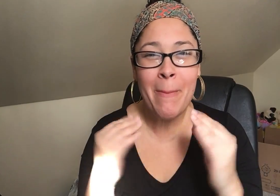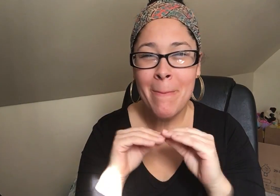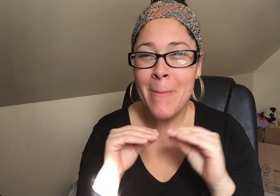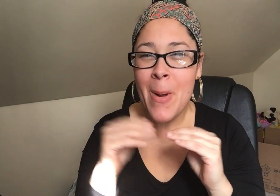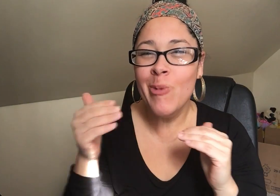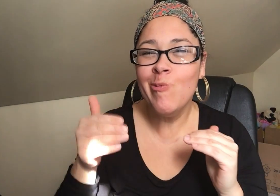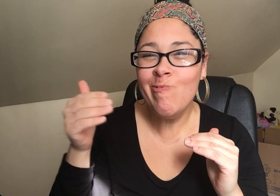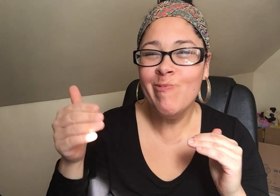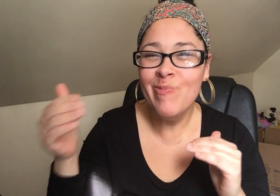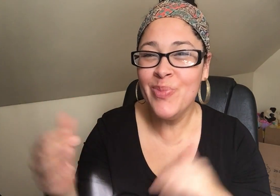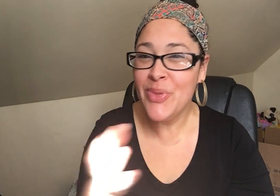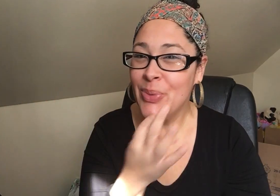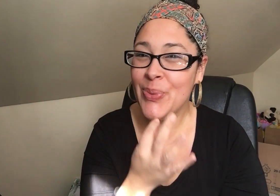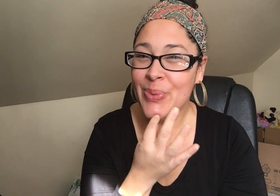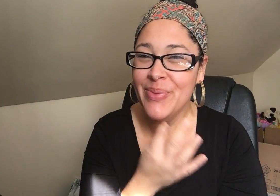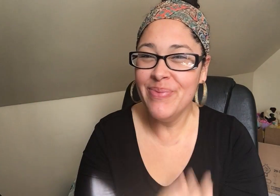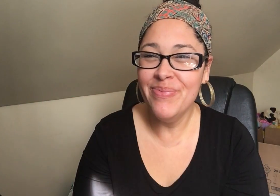I can’t wait to share more. Very soon!